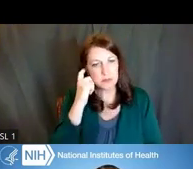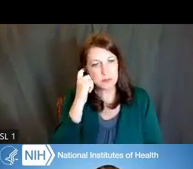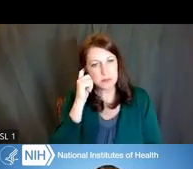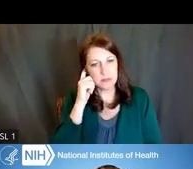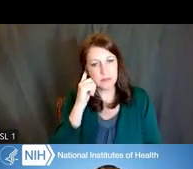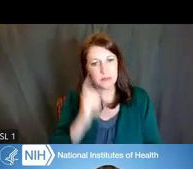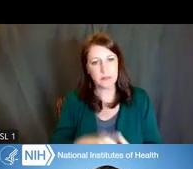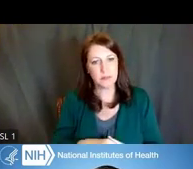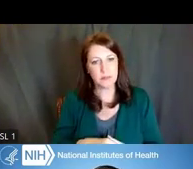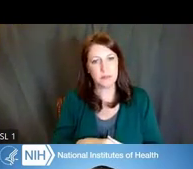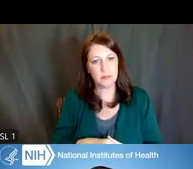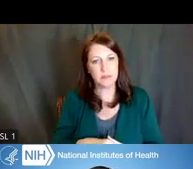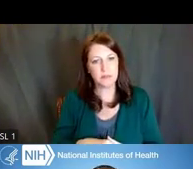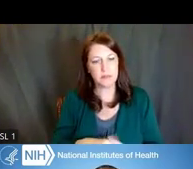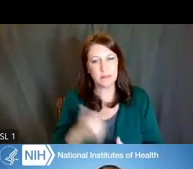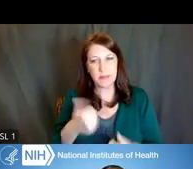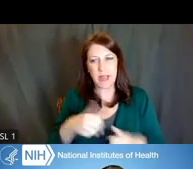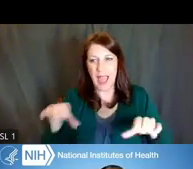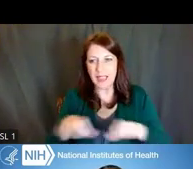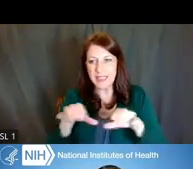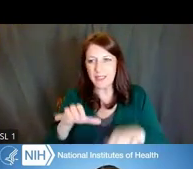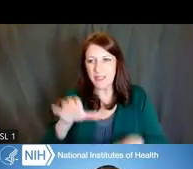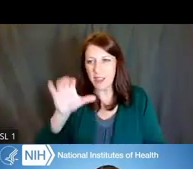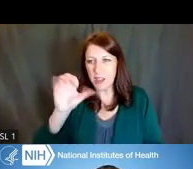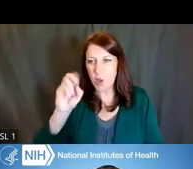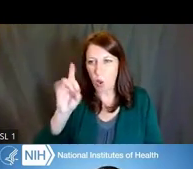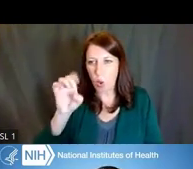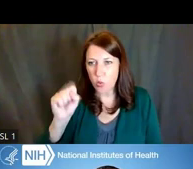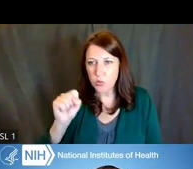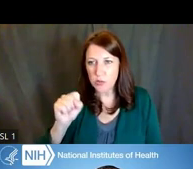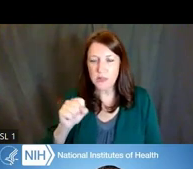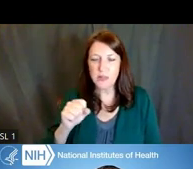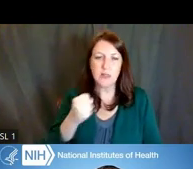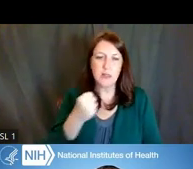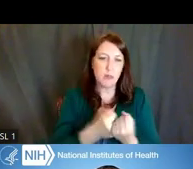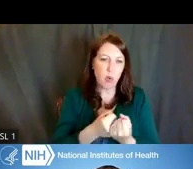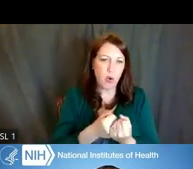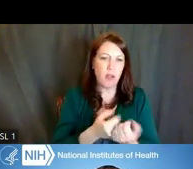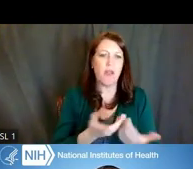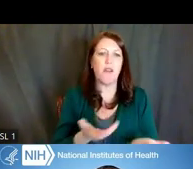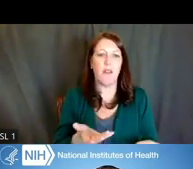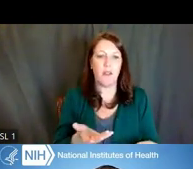by what activity codes it is supporting this type of research,